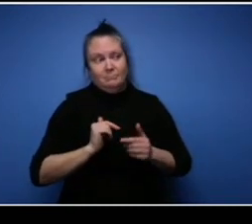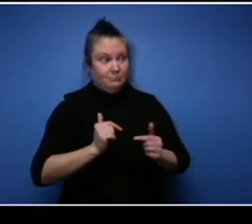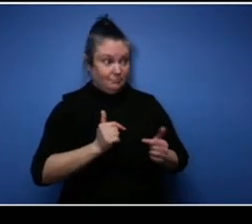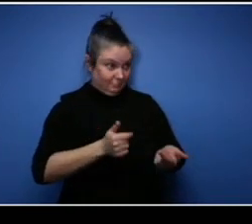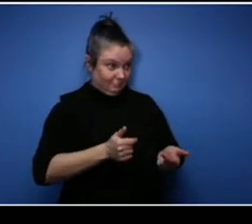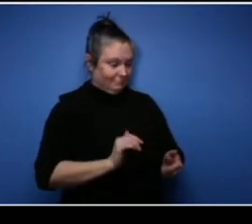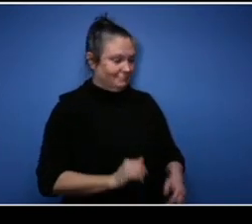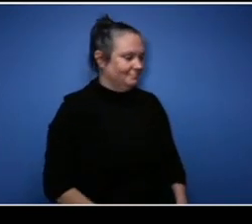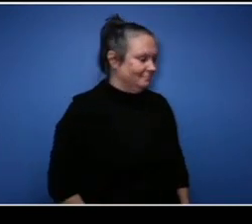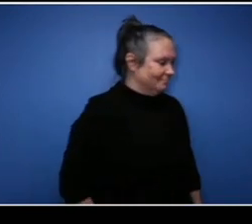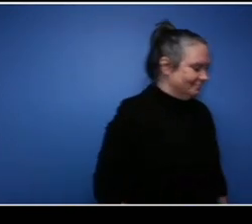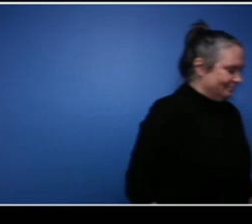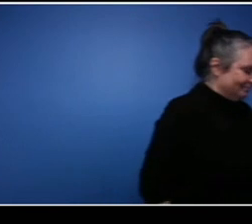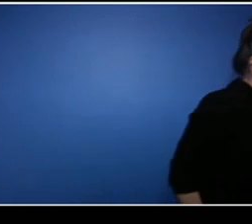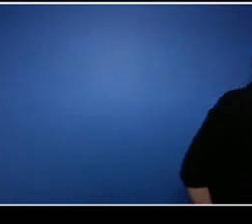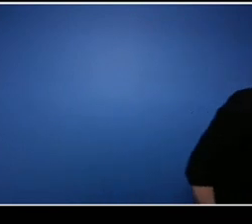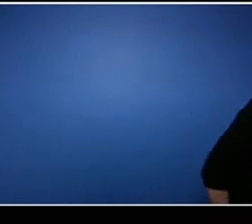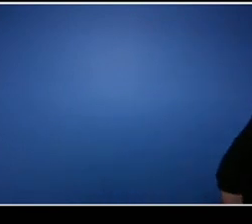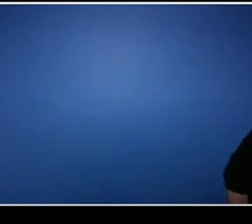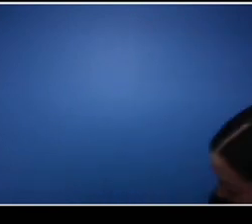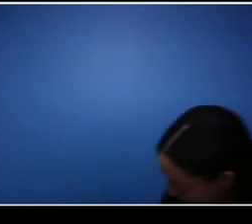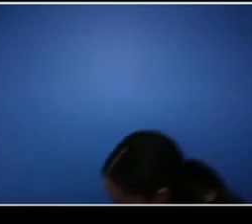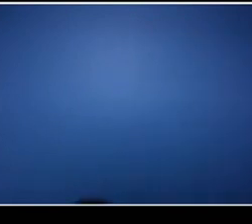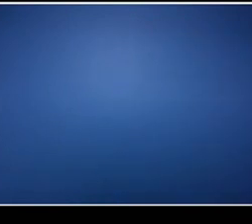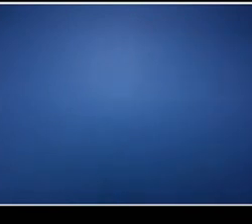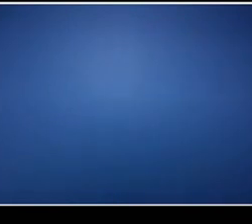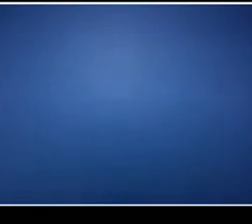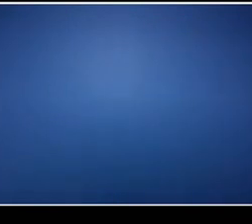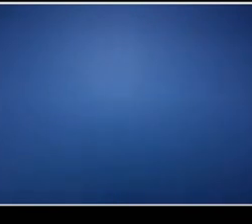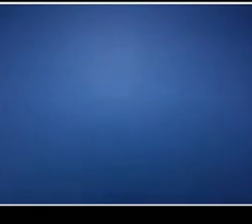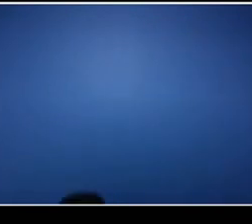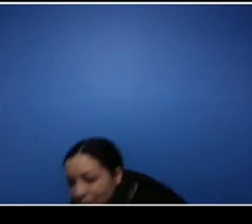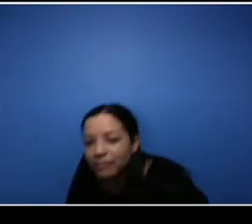Thank you so much Glenn and I'd like to say uh it really shows resilience from you because